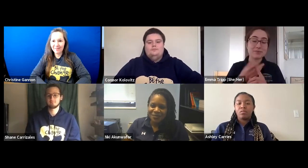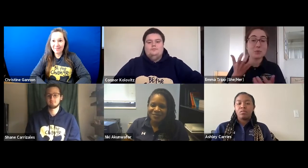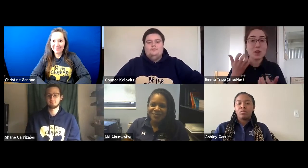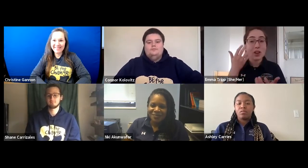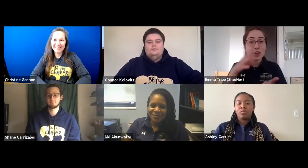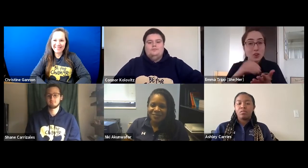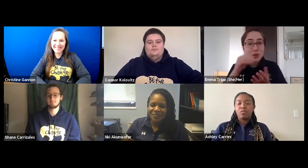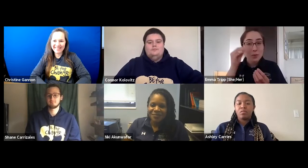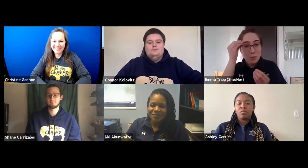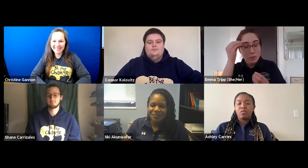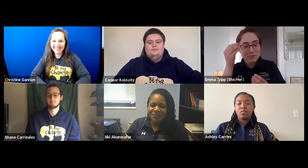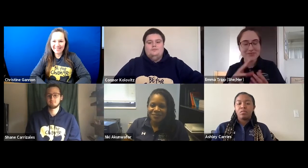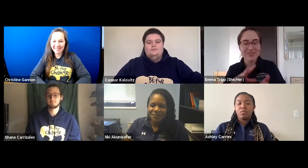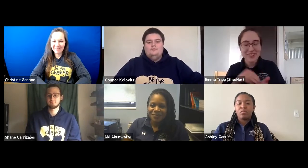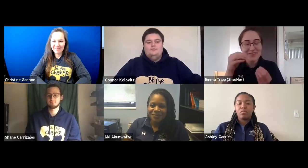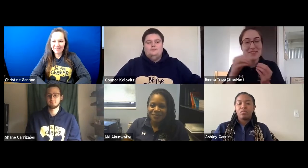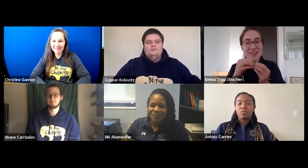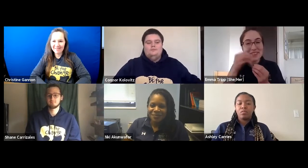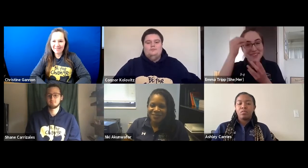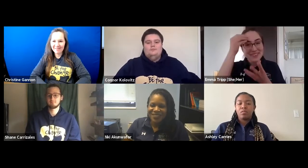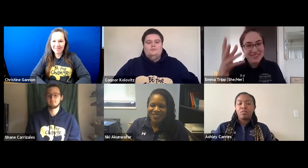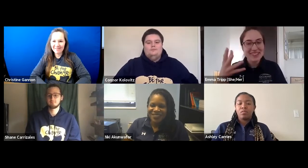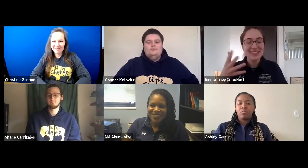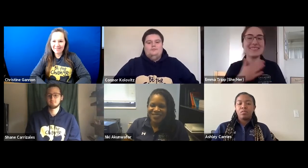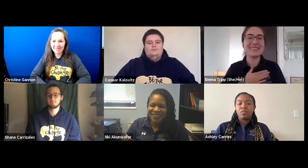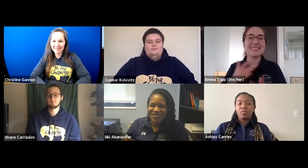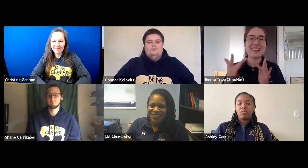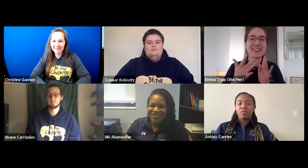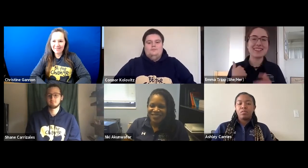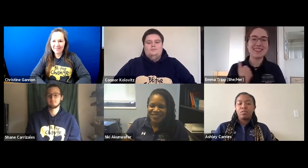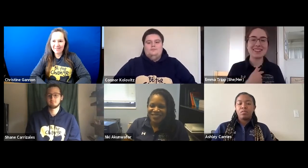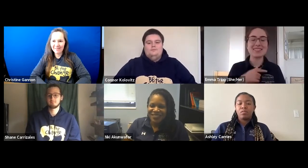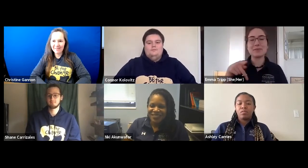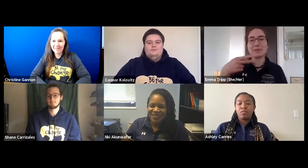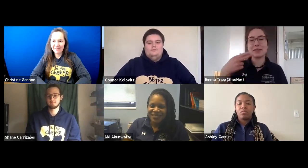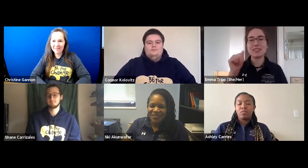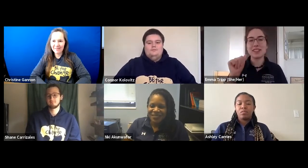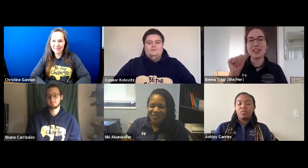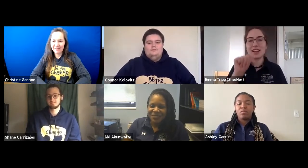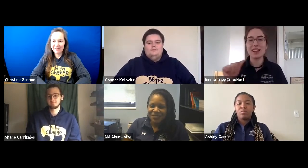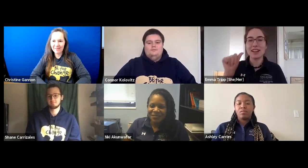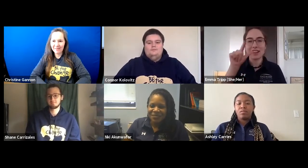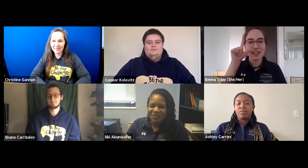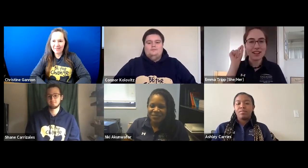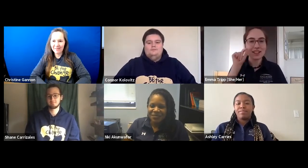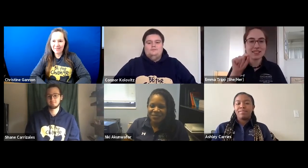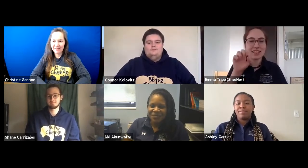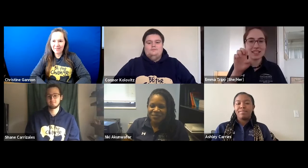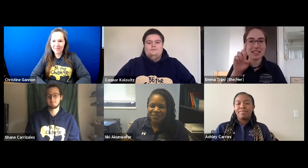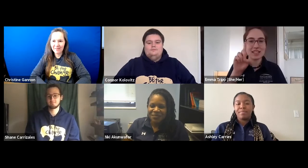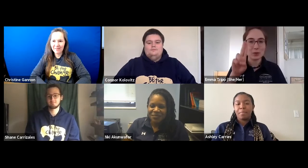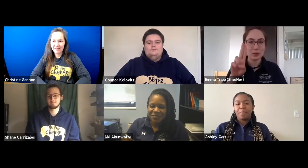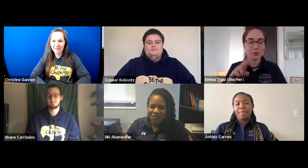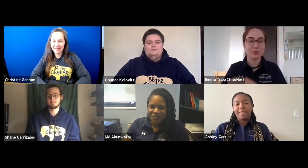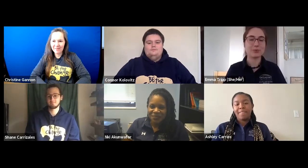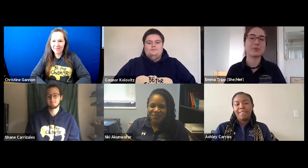Do you wanna learn more information? Contact us at PHA@gallaudet.edu.